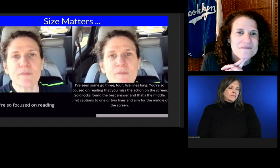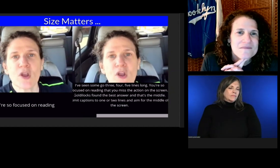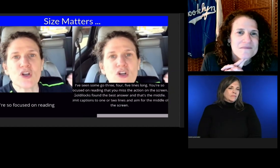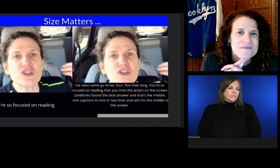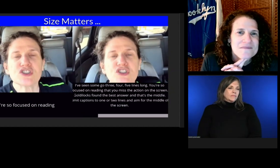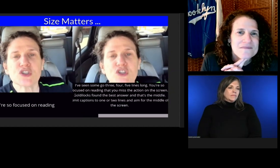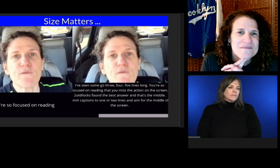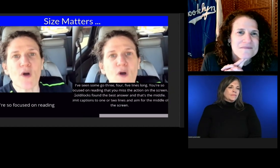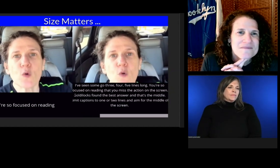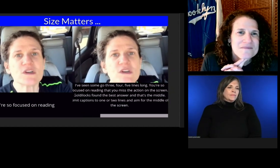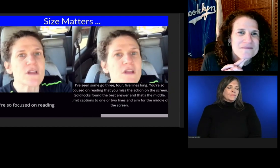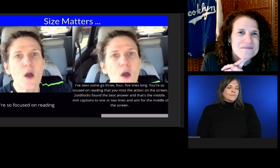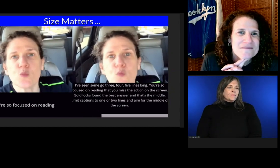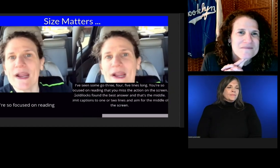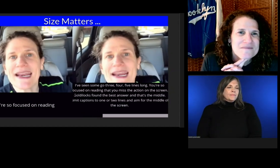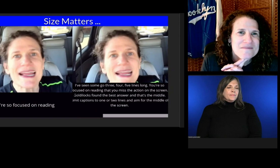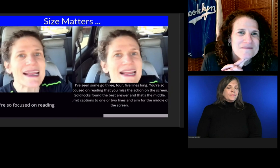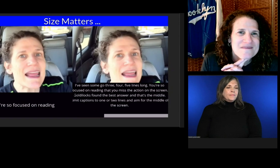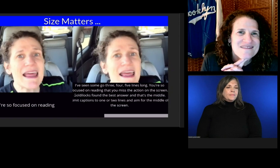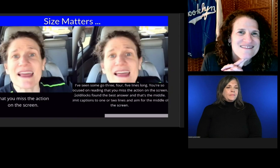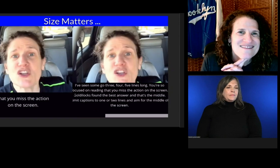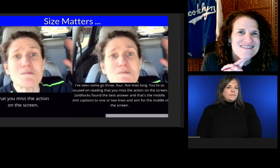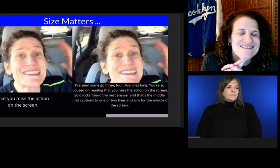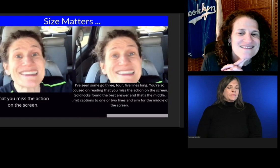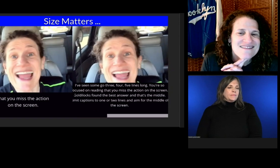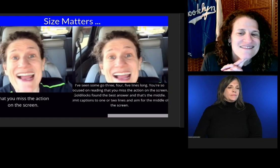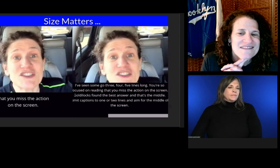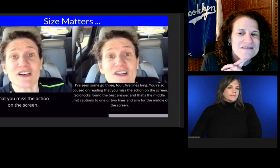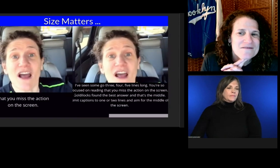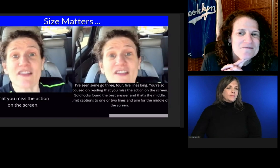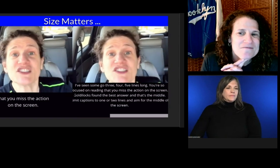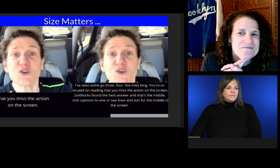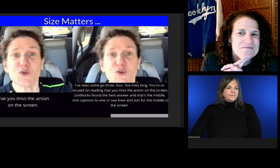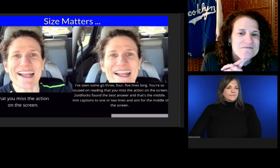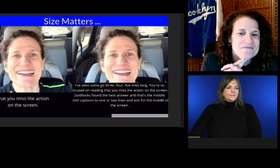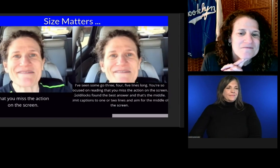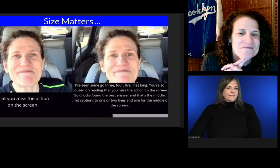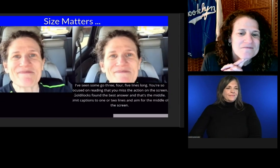You're so focused on reading that you miss the action on the screen.